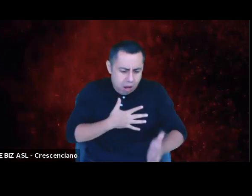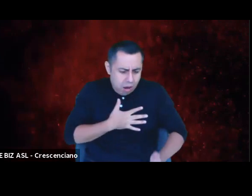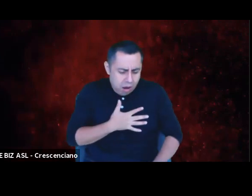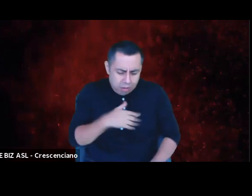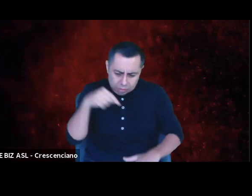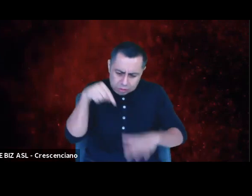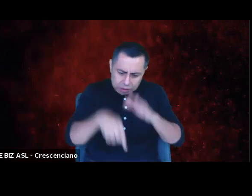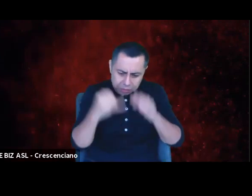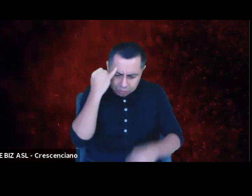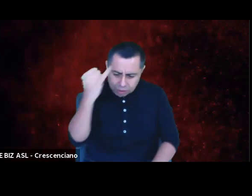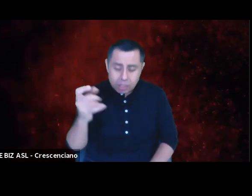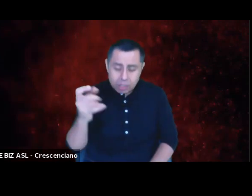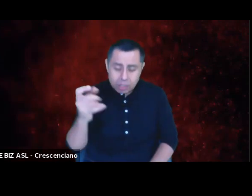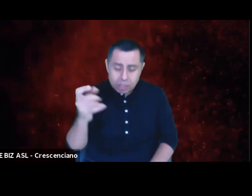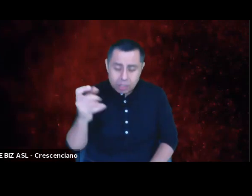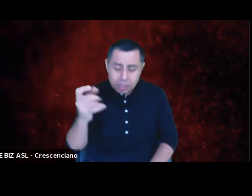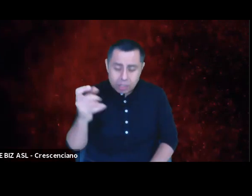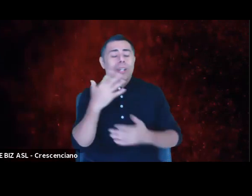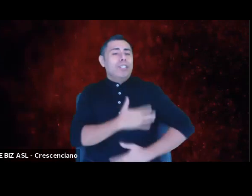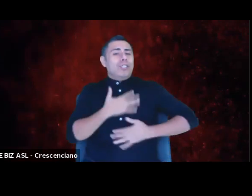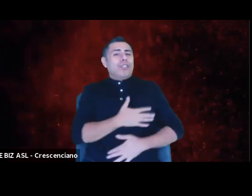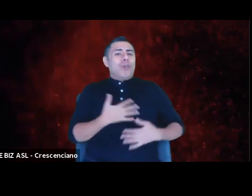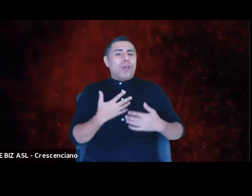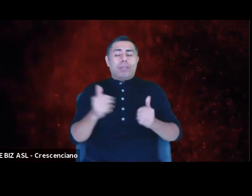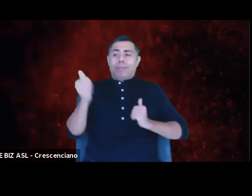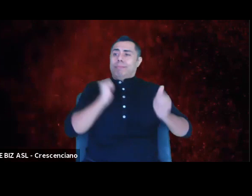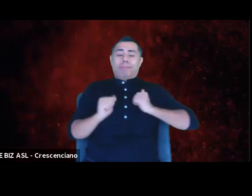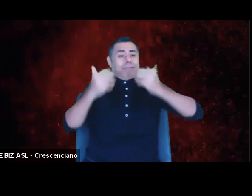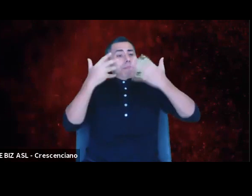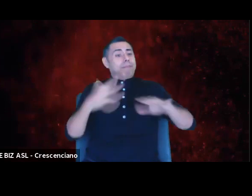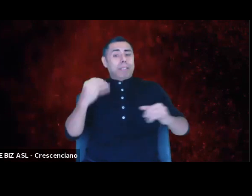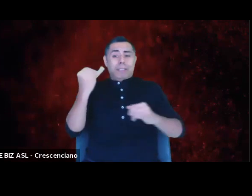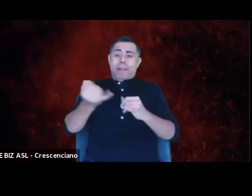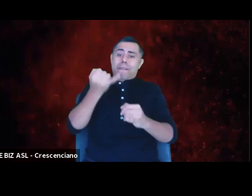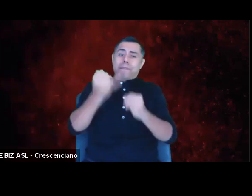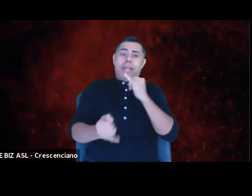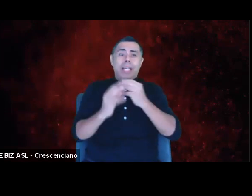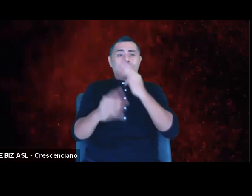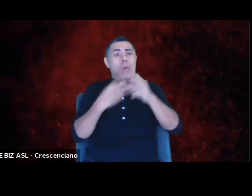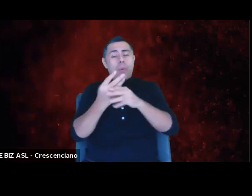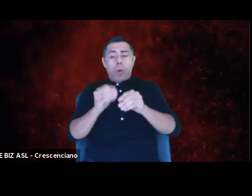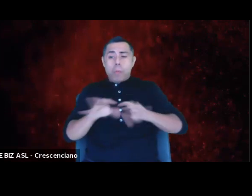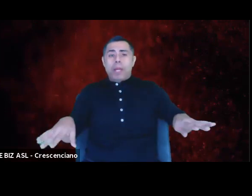at the final curtain of their world premiere. When we eventually return to our institutions,